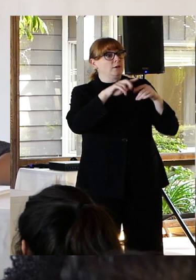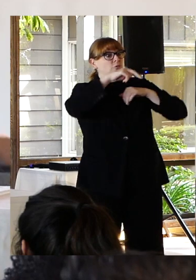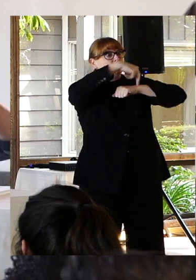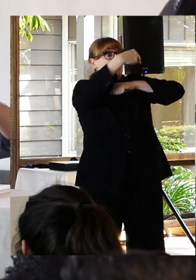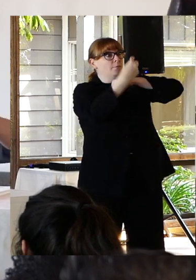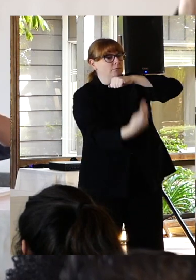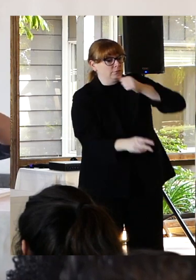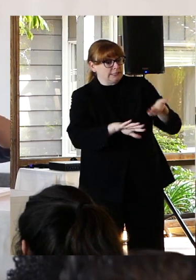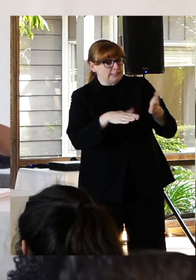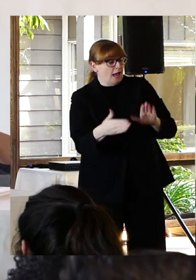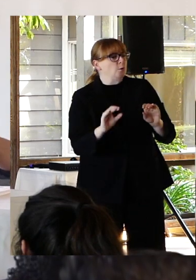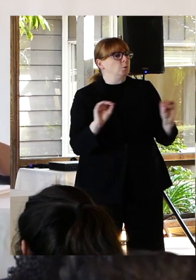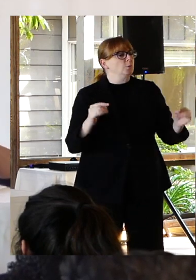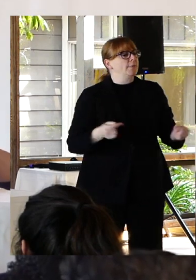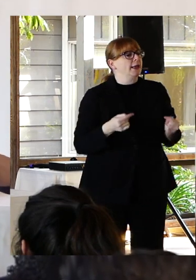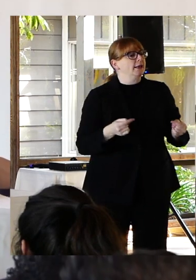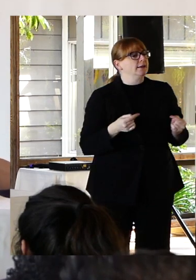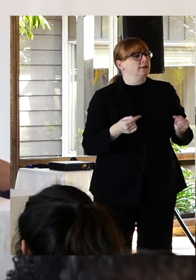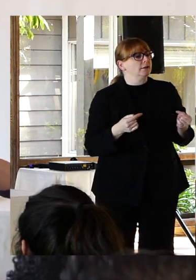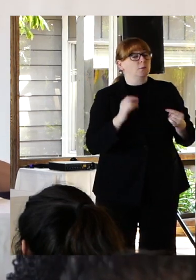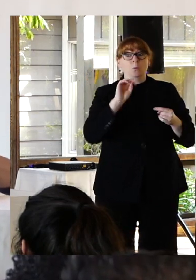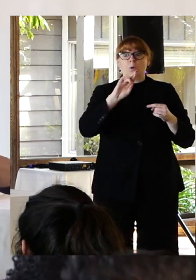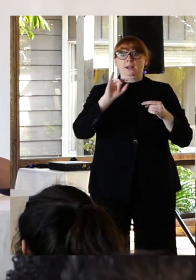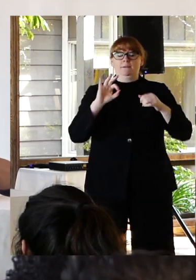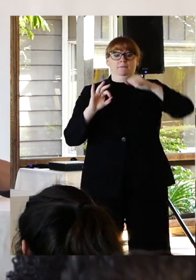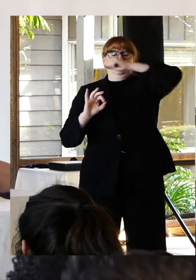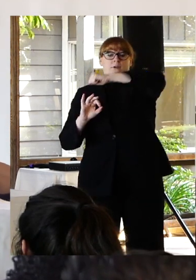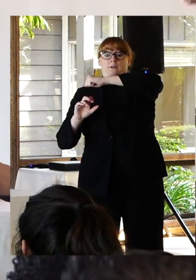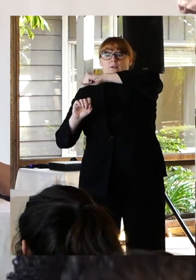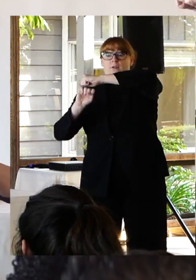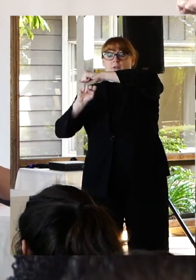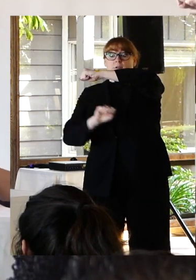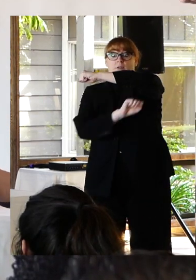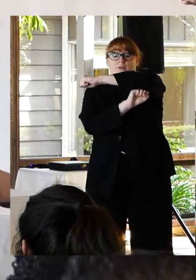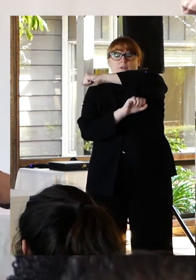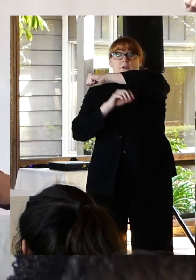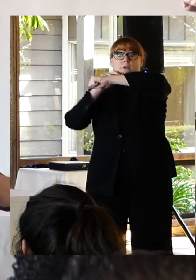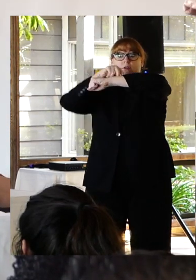from mid span between the pillars. You won't die. You'll be transported